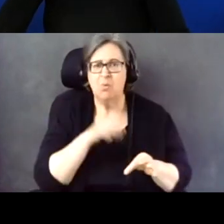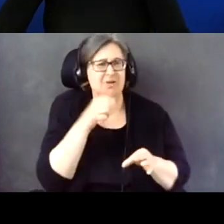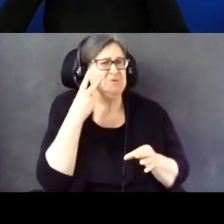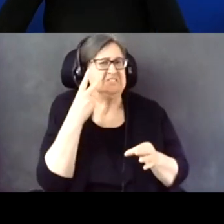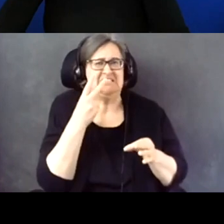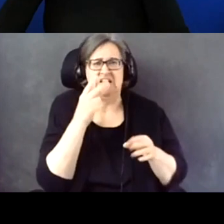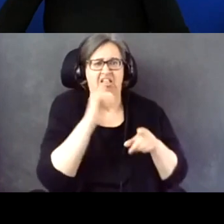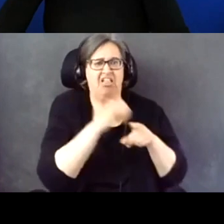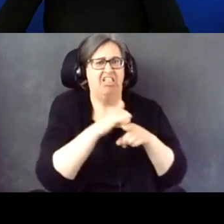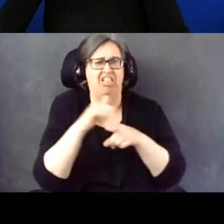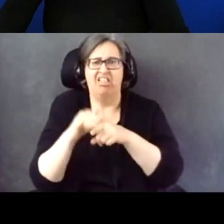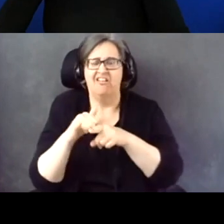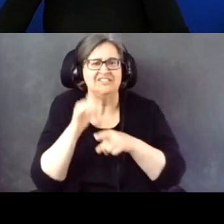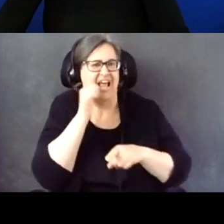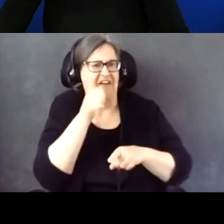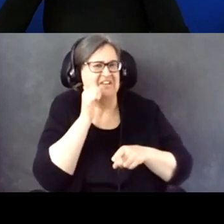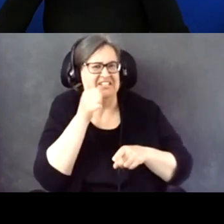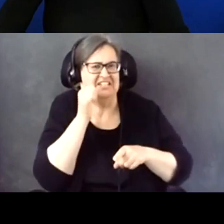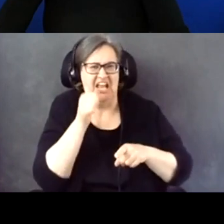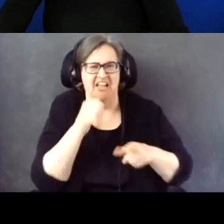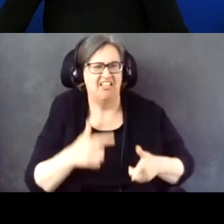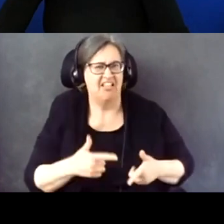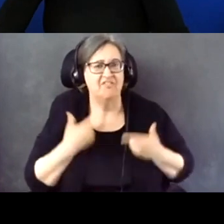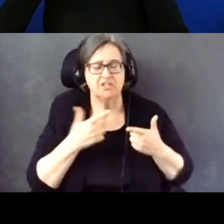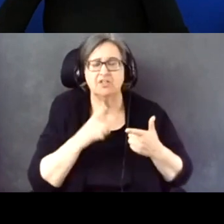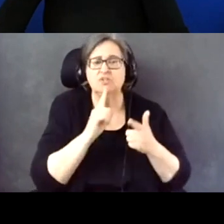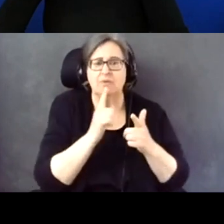So I think that's a really big issue.